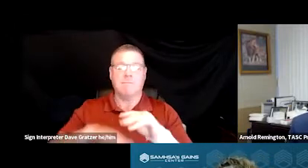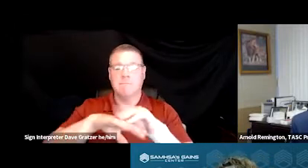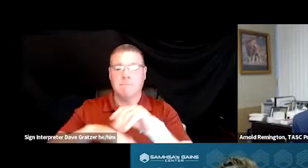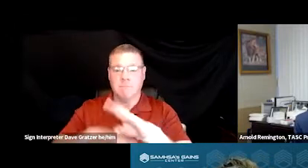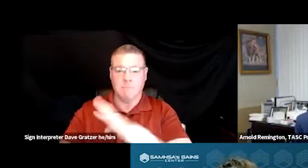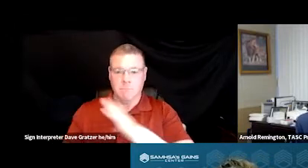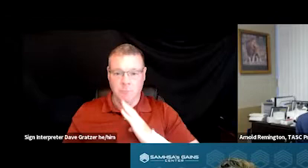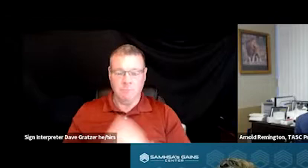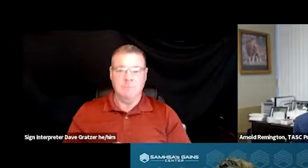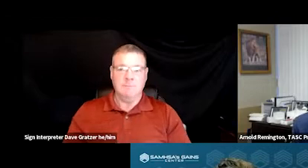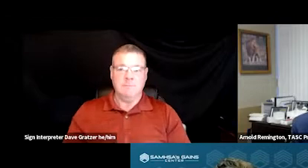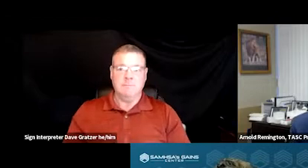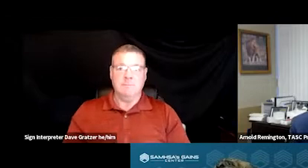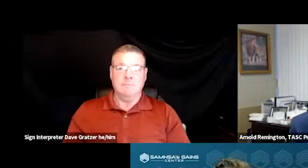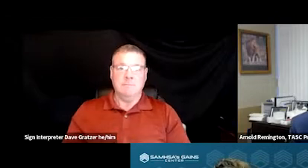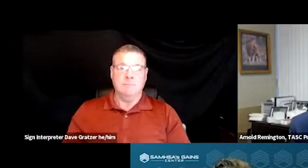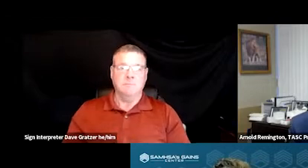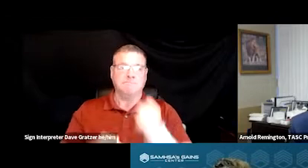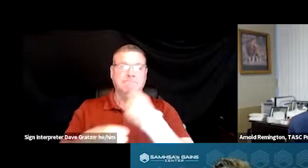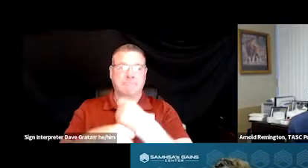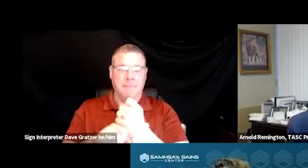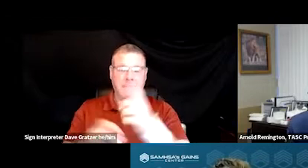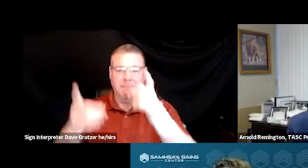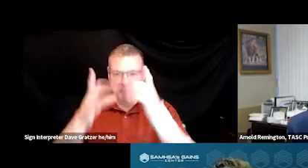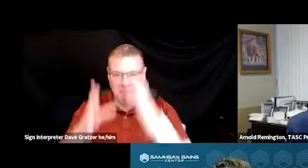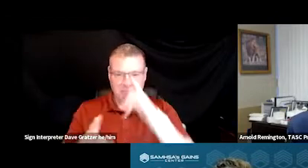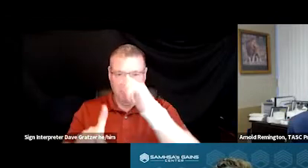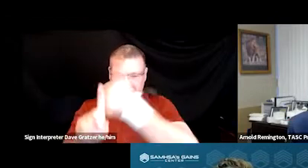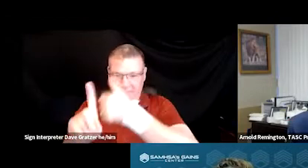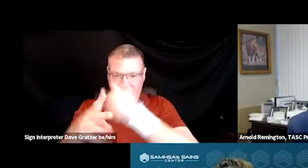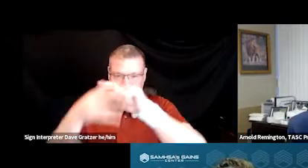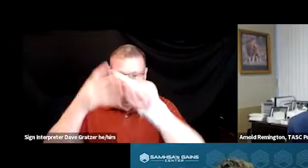which is made up of the directors of each of those agencies.